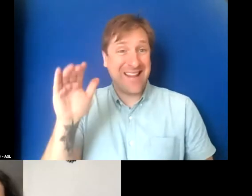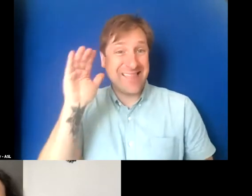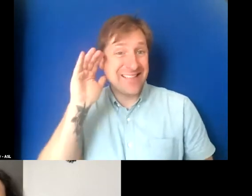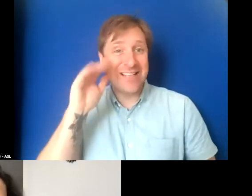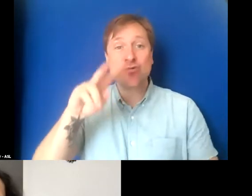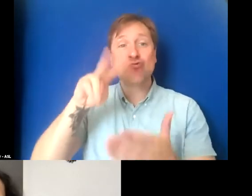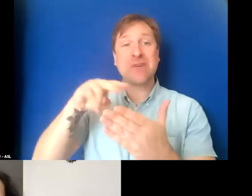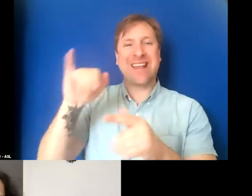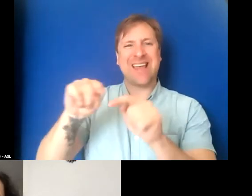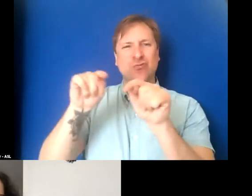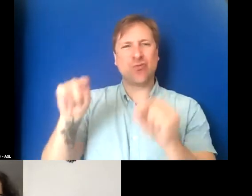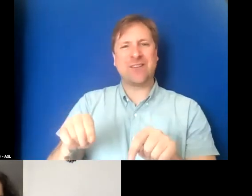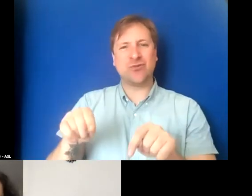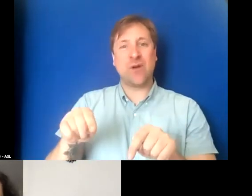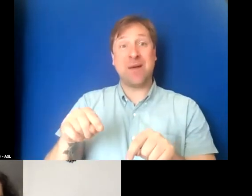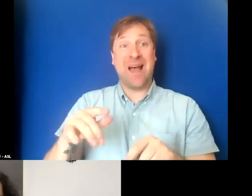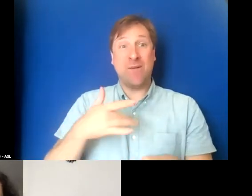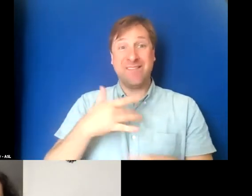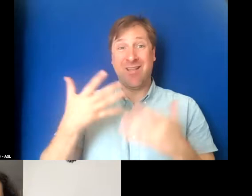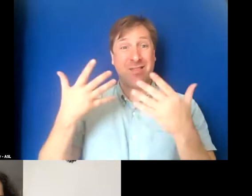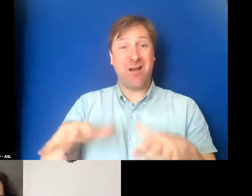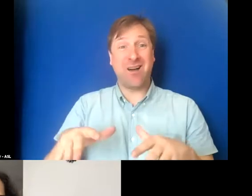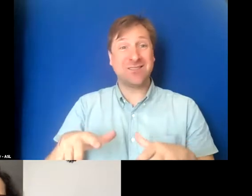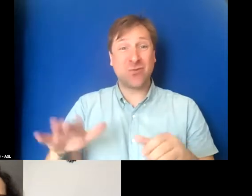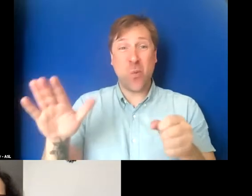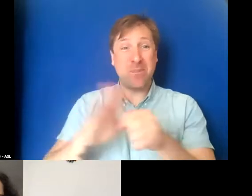reading it, I would have been pretty lost because of these typos.